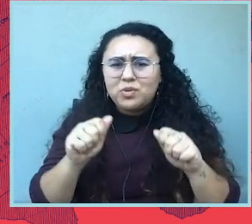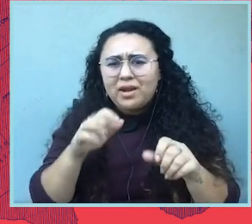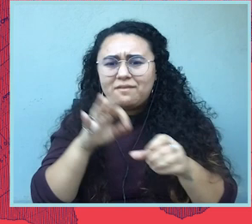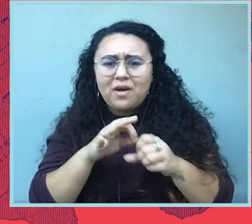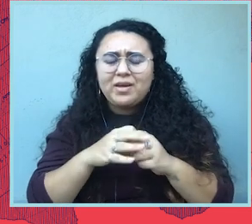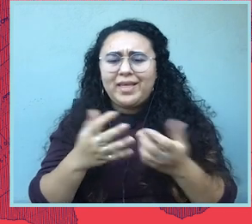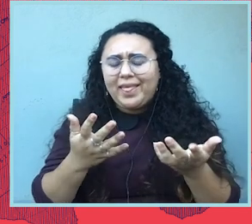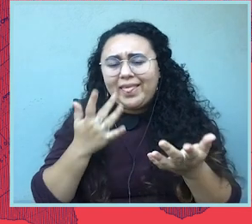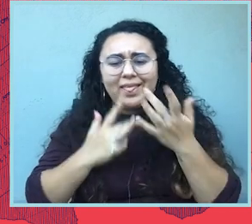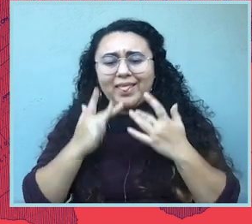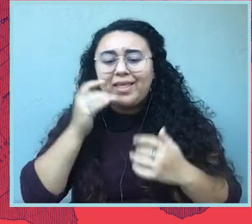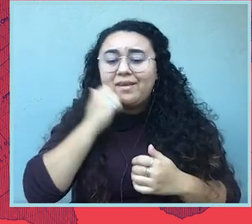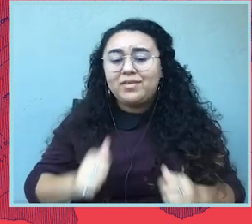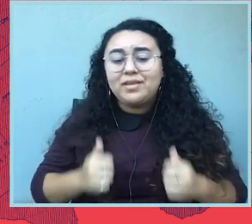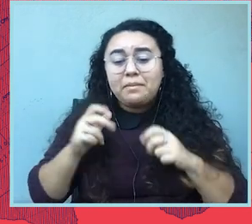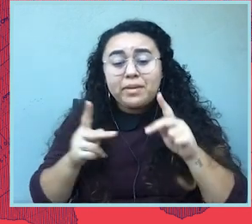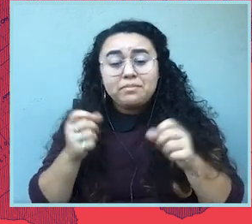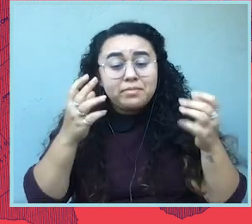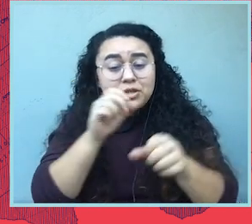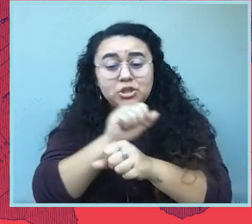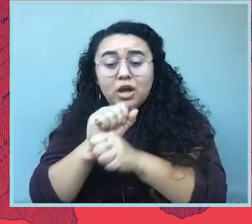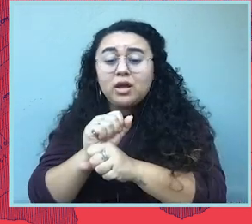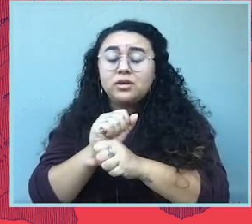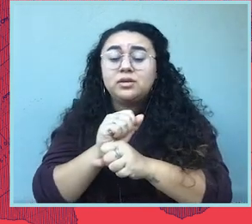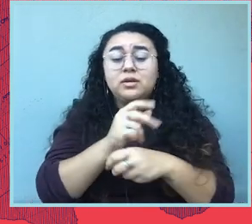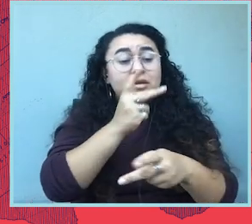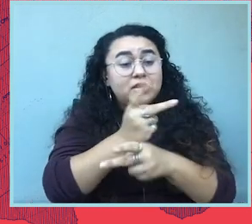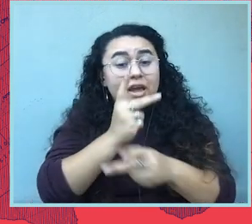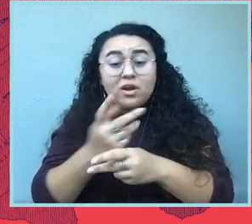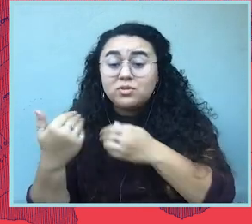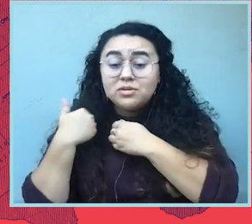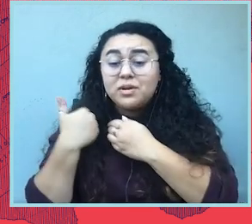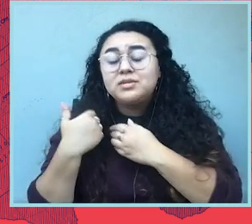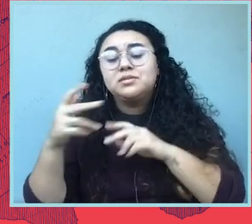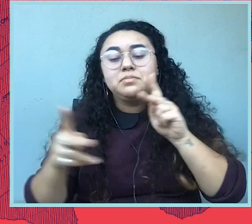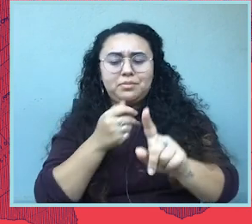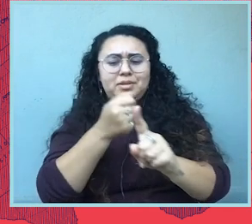stretched thin in their daily lives? People who have multiple jobs or caregiving responsibilities?